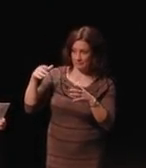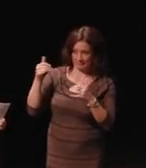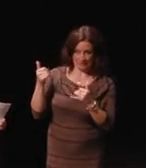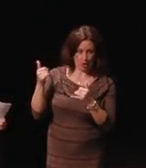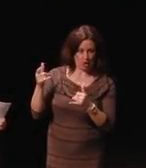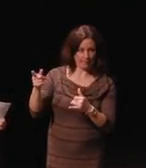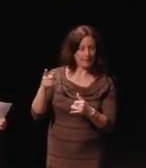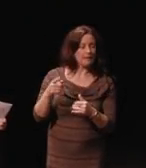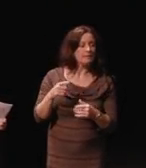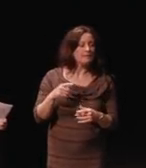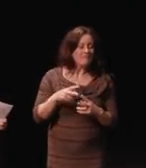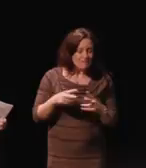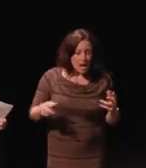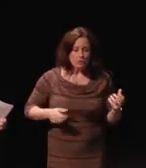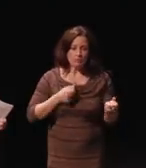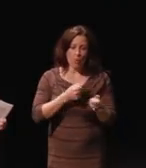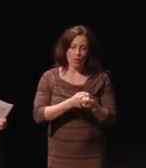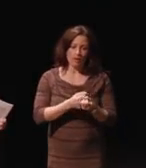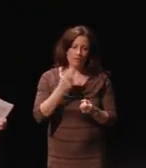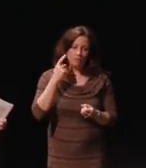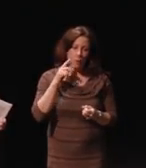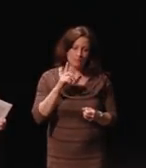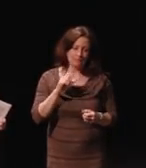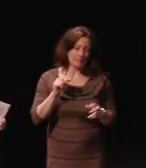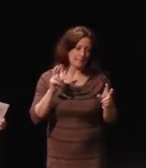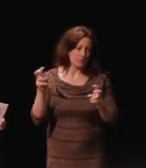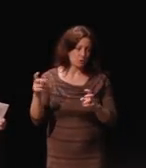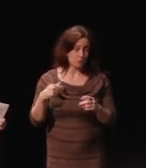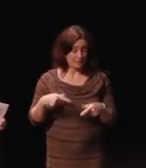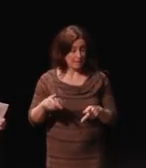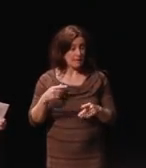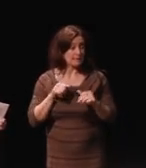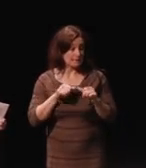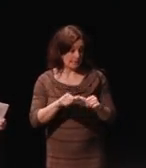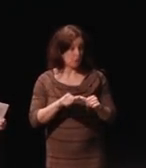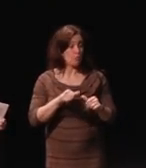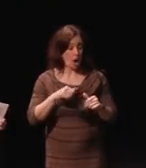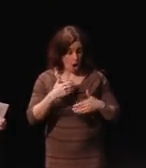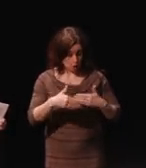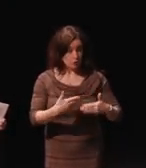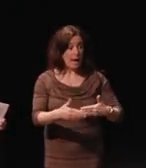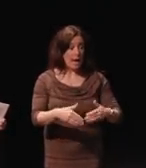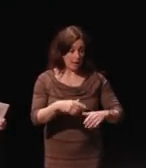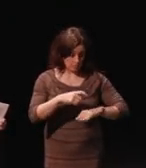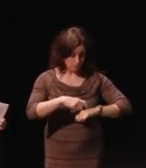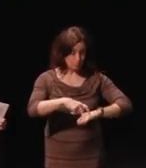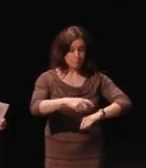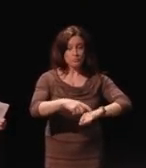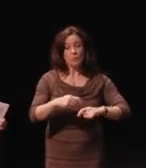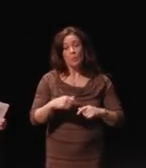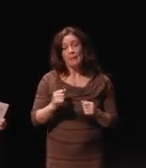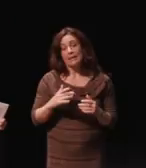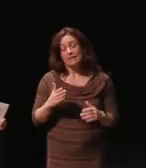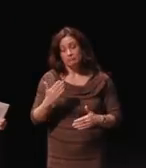Let us continue on track and we are making tremendous gains. Just in the last year,